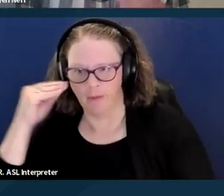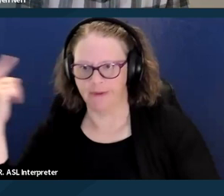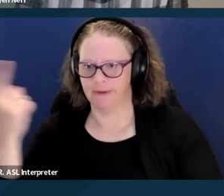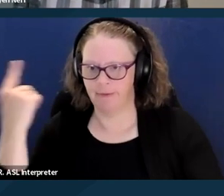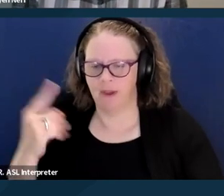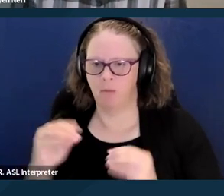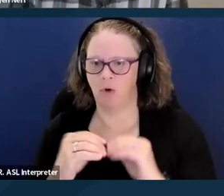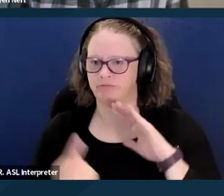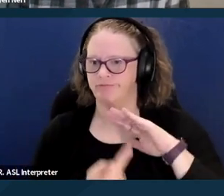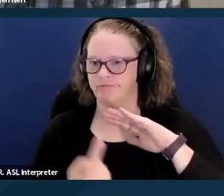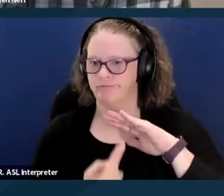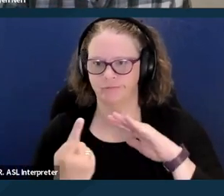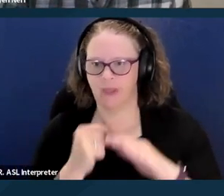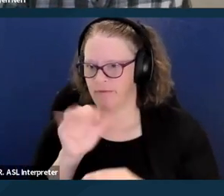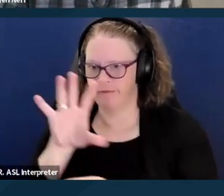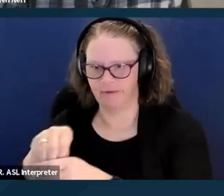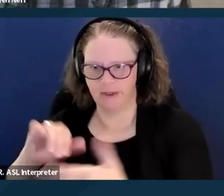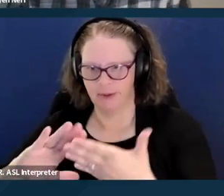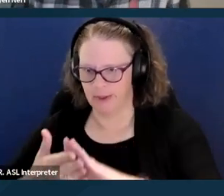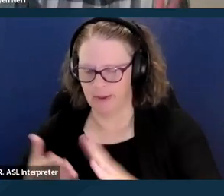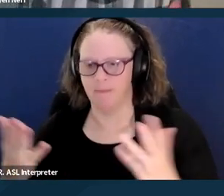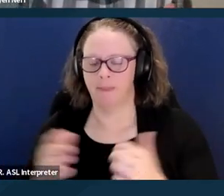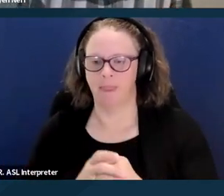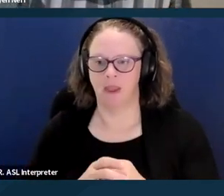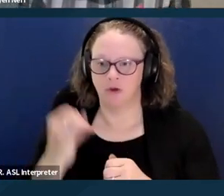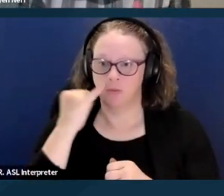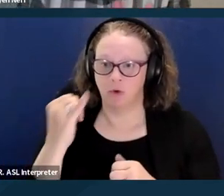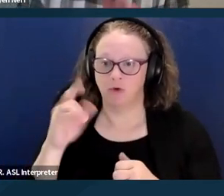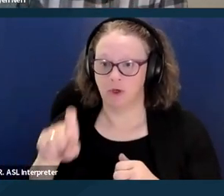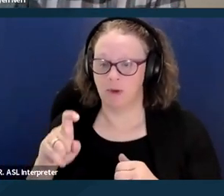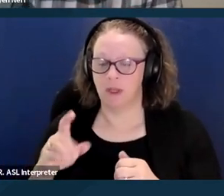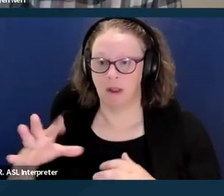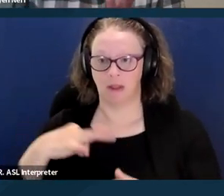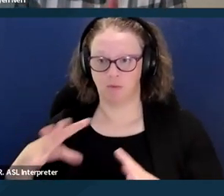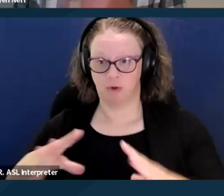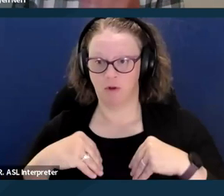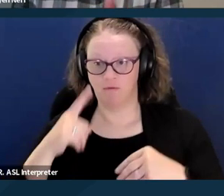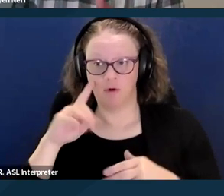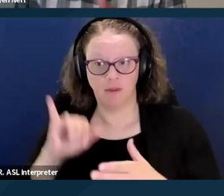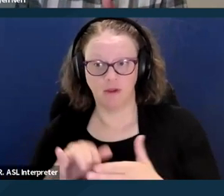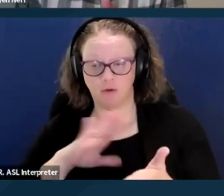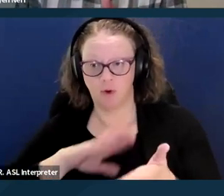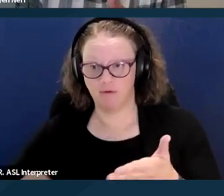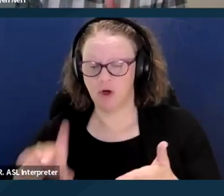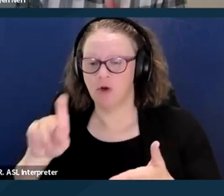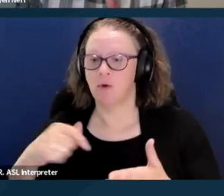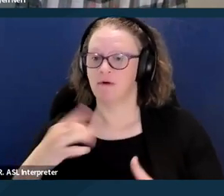In order to be eligible for this waiver, you need to have formal diagnosis of an intellectual or developmental disability.